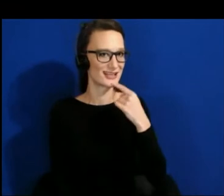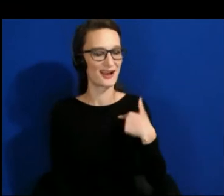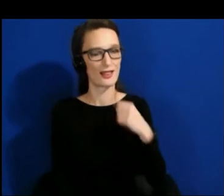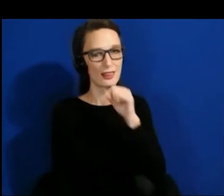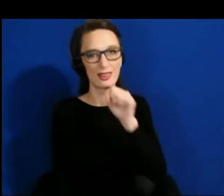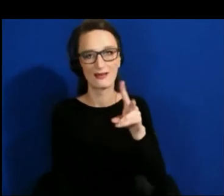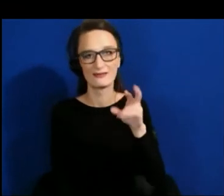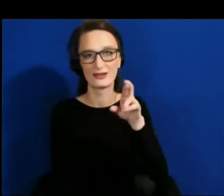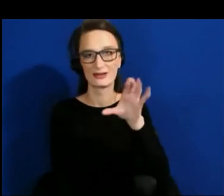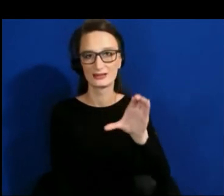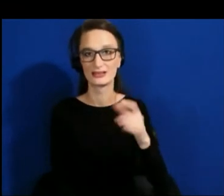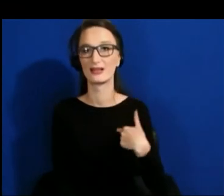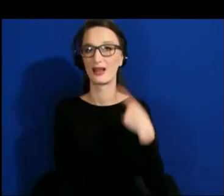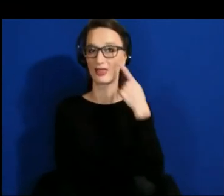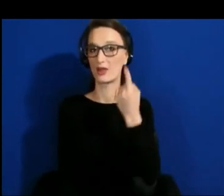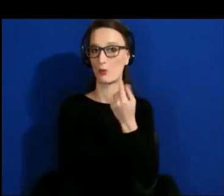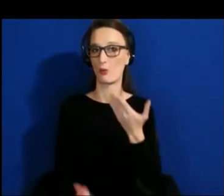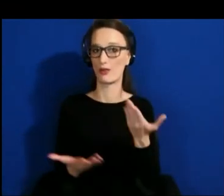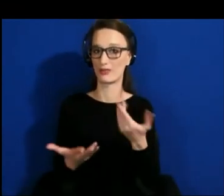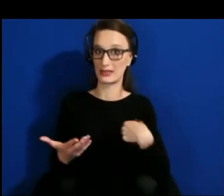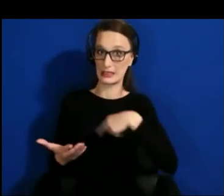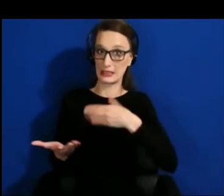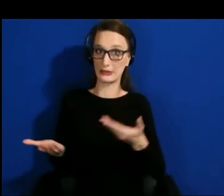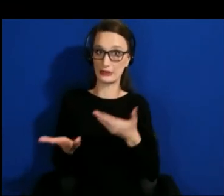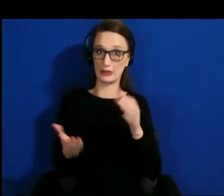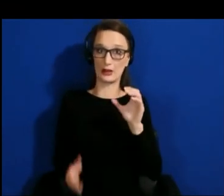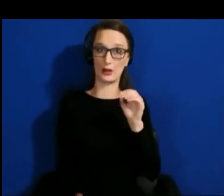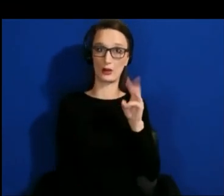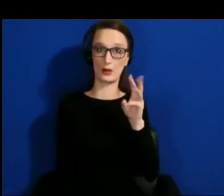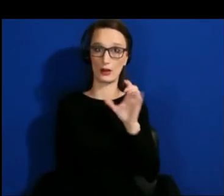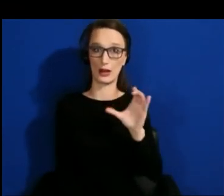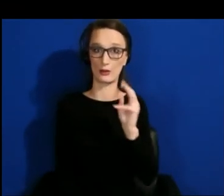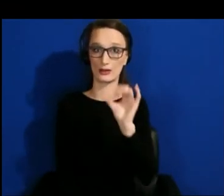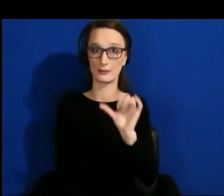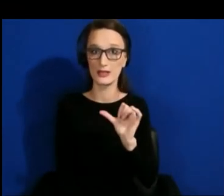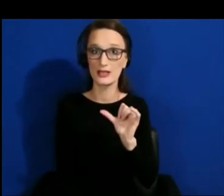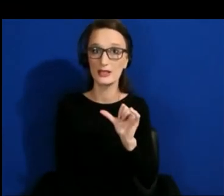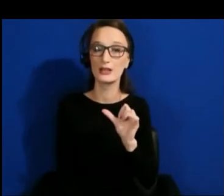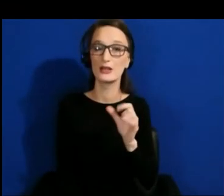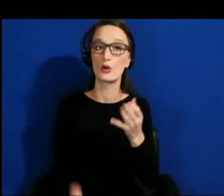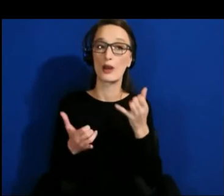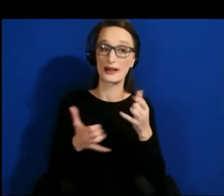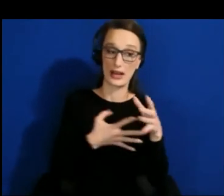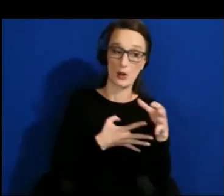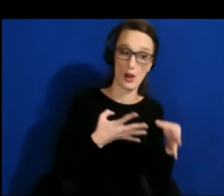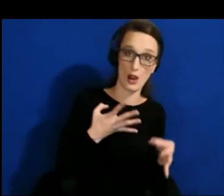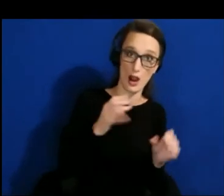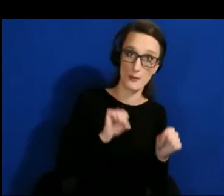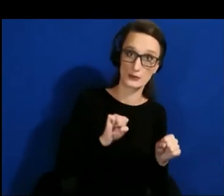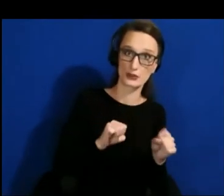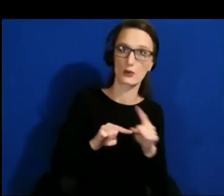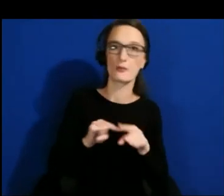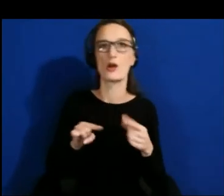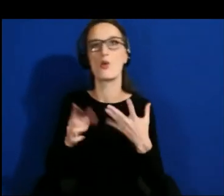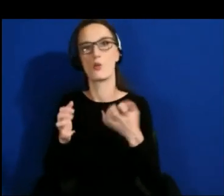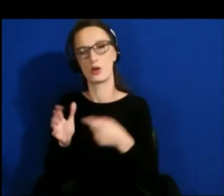It is a rule, so at Facebook Reality Labs